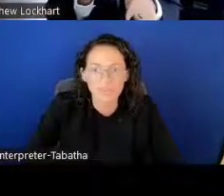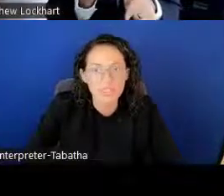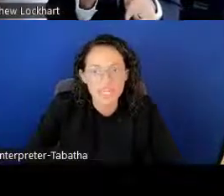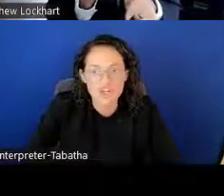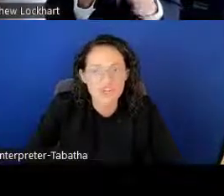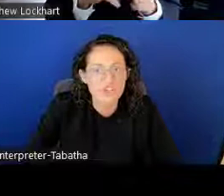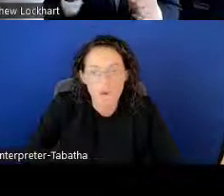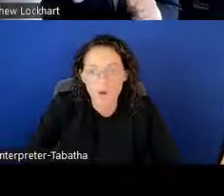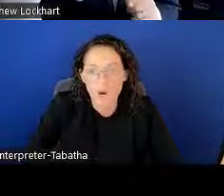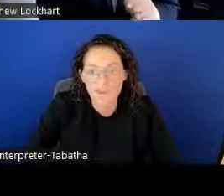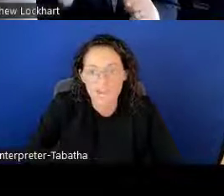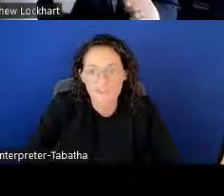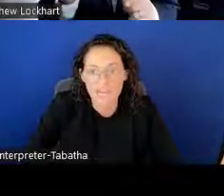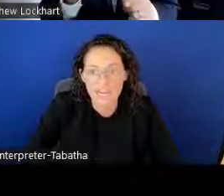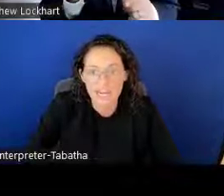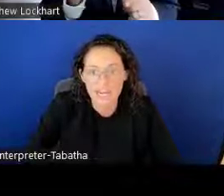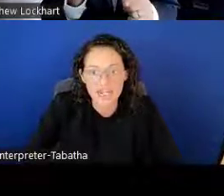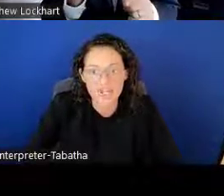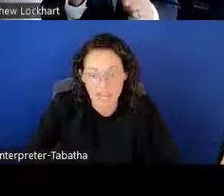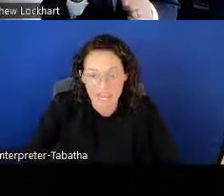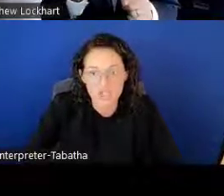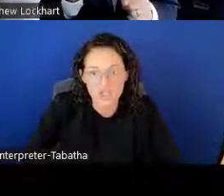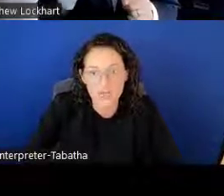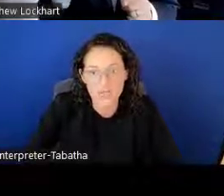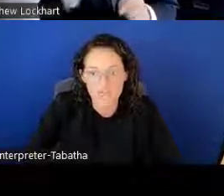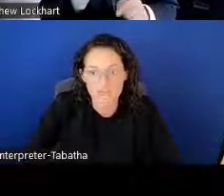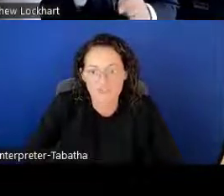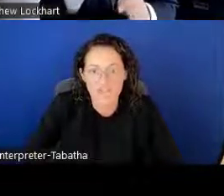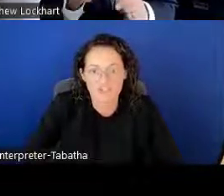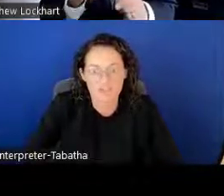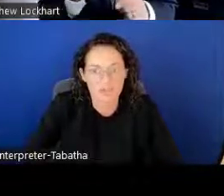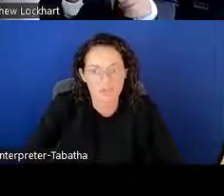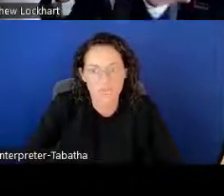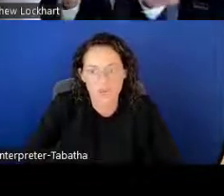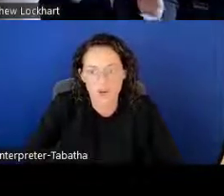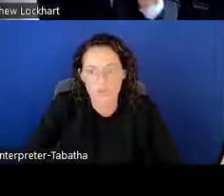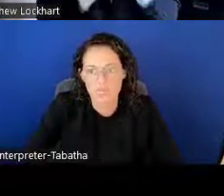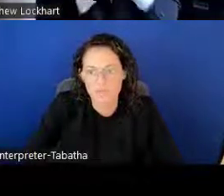Applicants are not required to have an NIH grant to apply for the Extramural LRP.